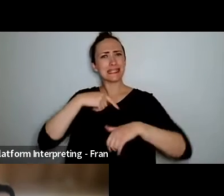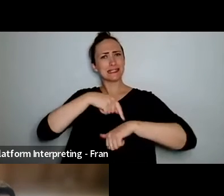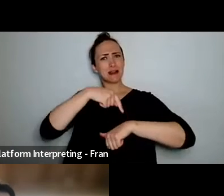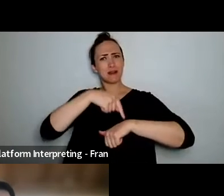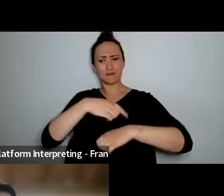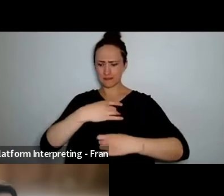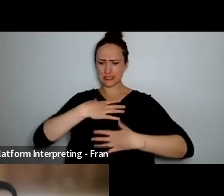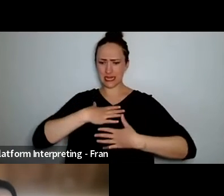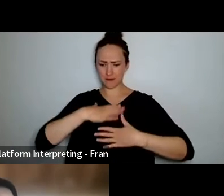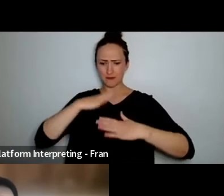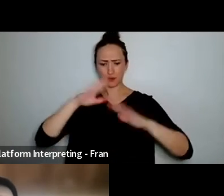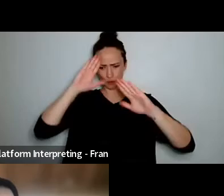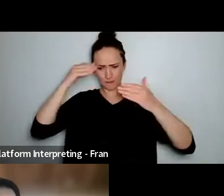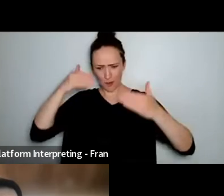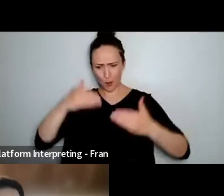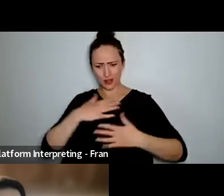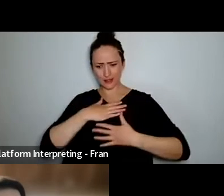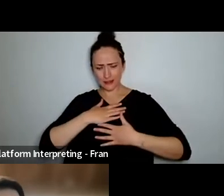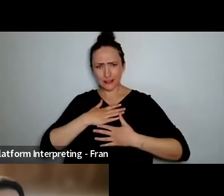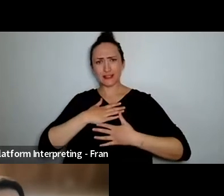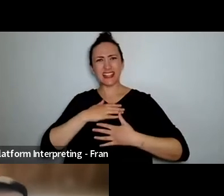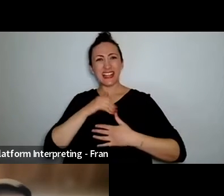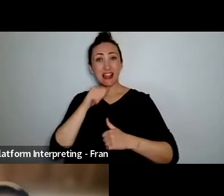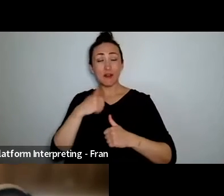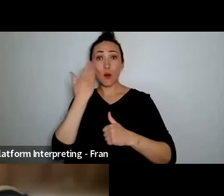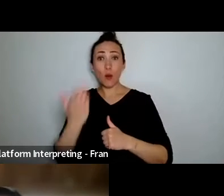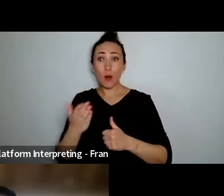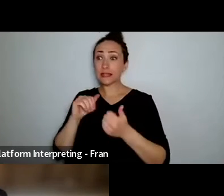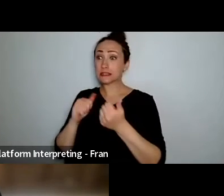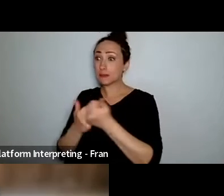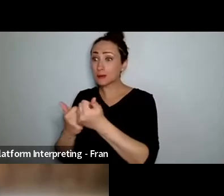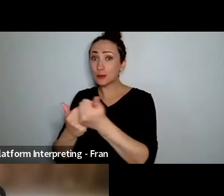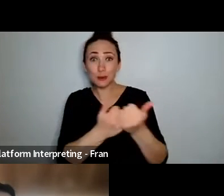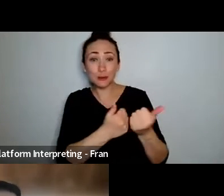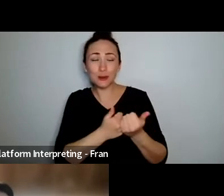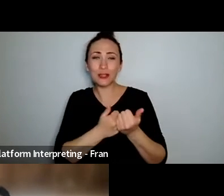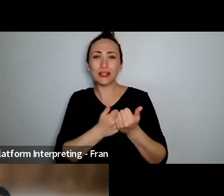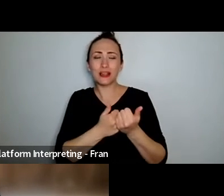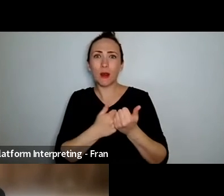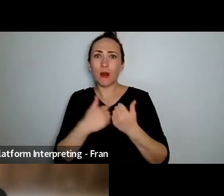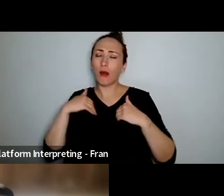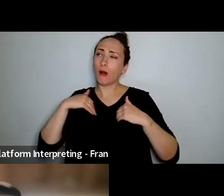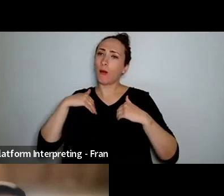that space for others, it can be exhausting. So I do need to, like you know, get my duvet, get my